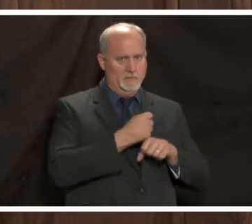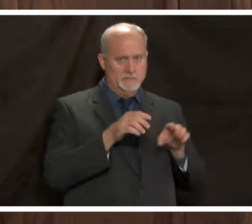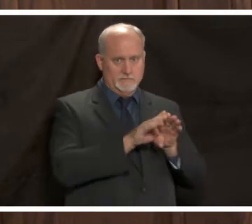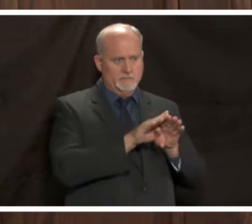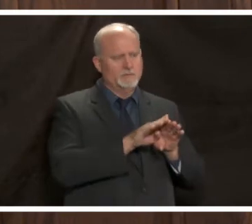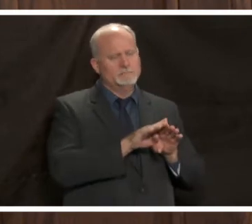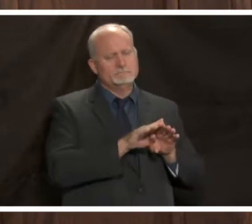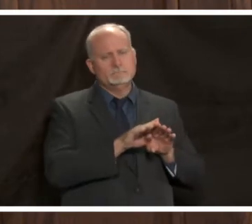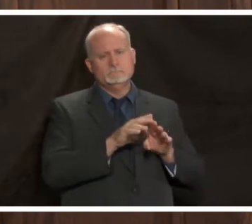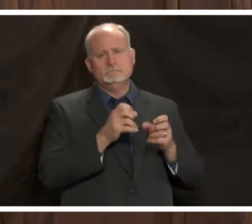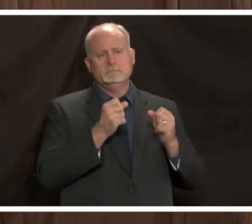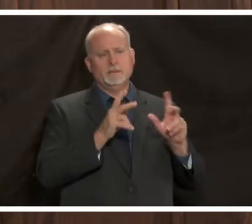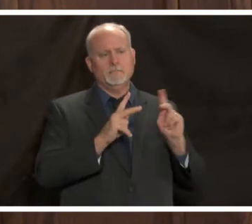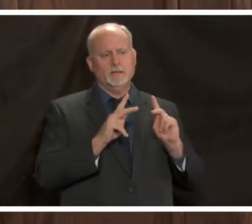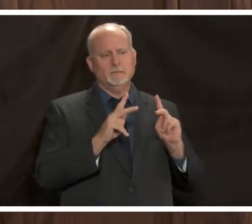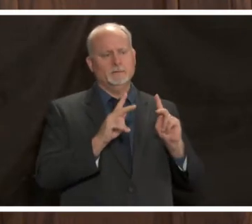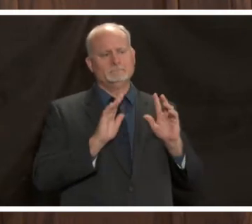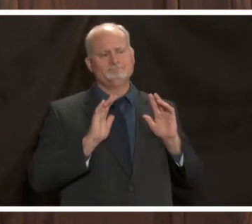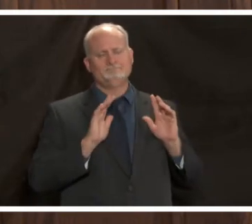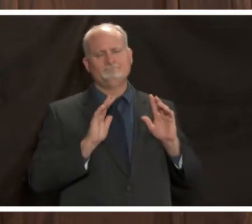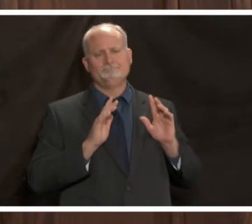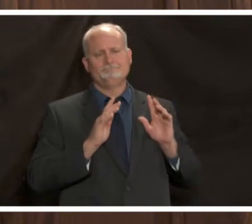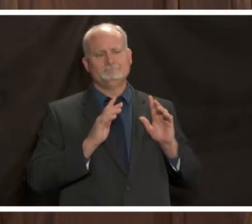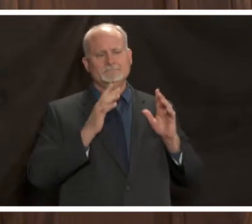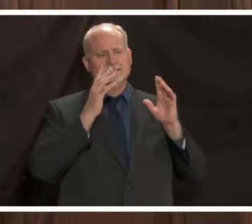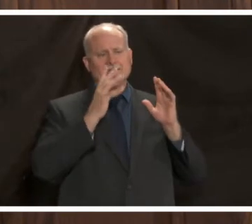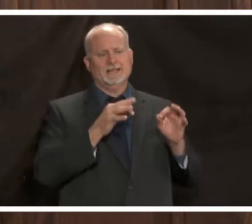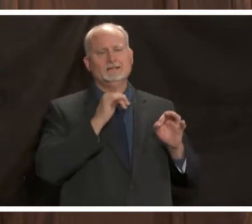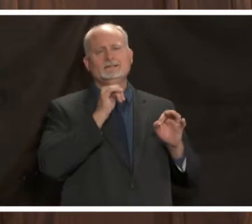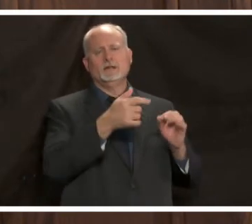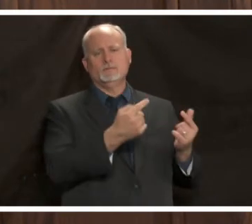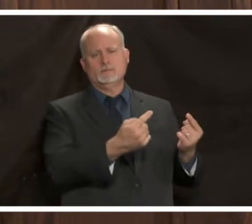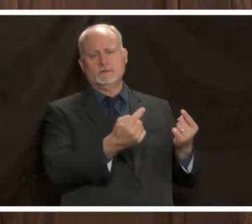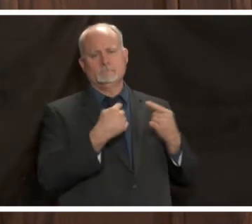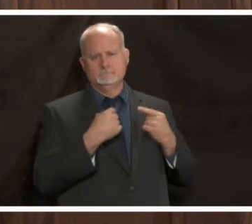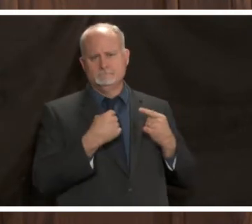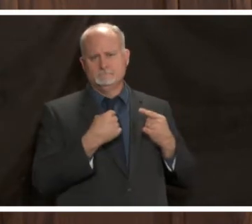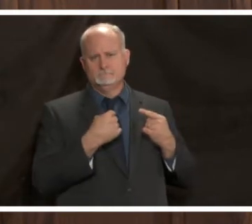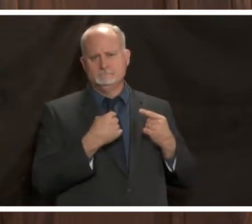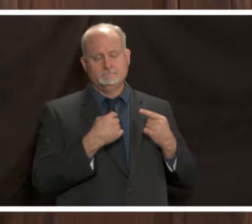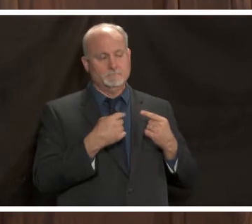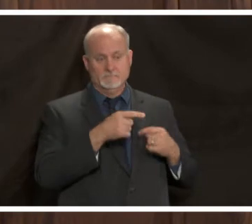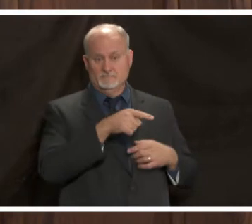a lot of people chose not to come to the hospital to receive care for sometimes emergency conditions